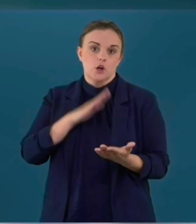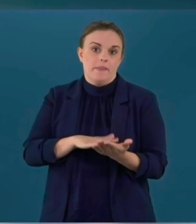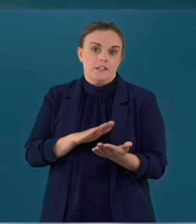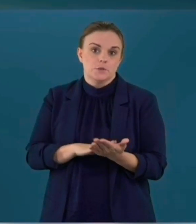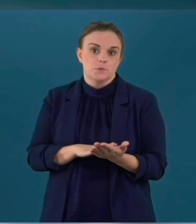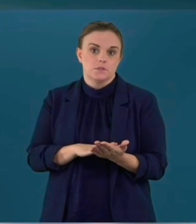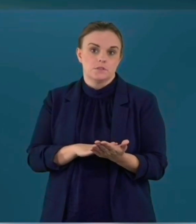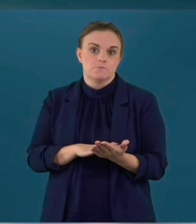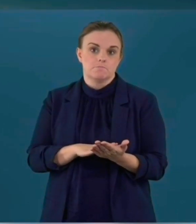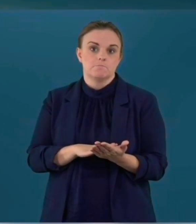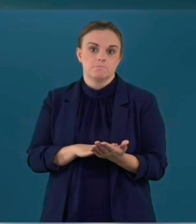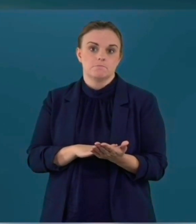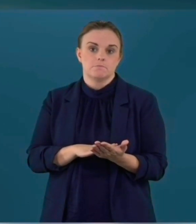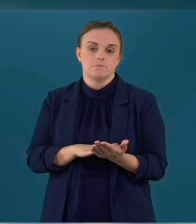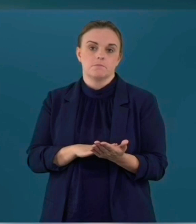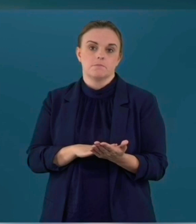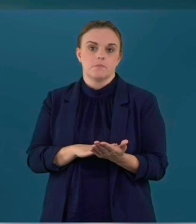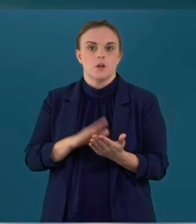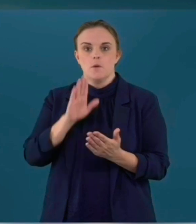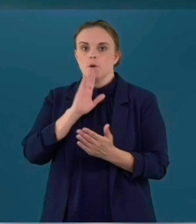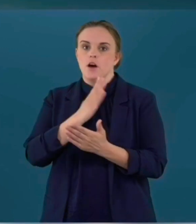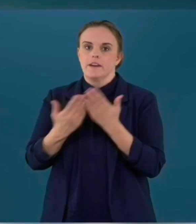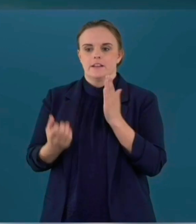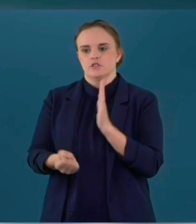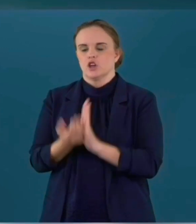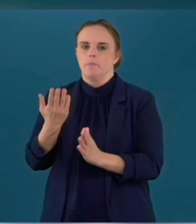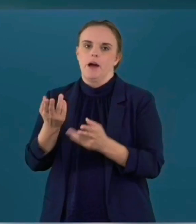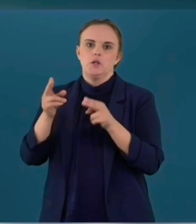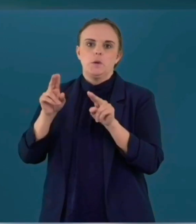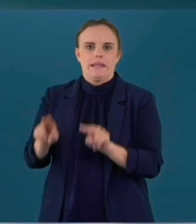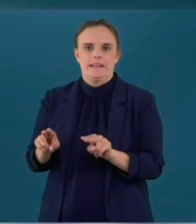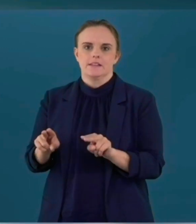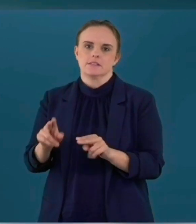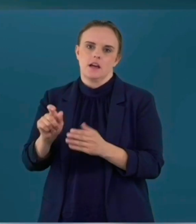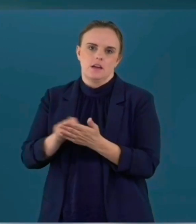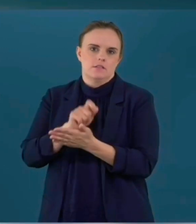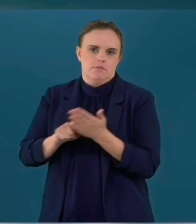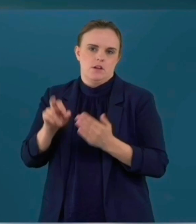to get people to come and vaccinate their children for example we get 98% of